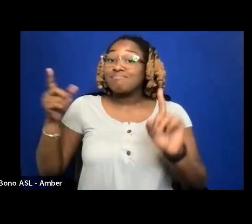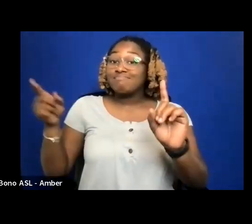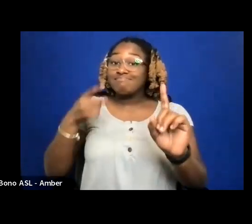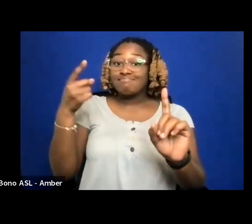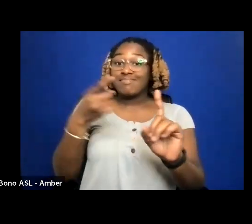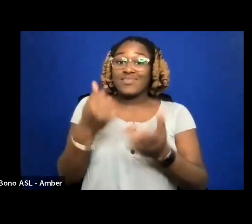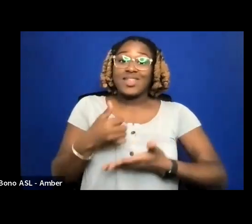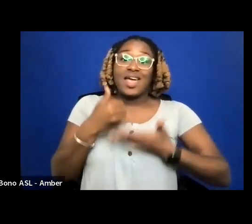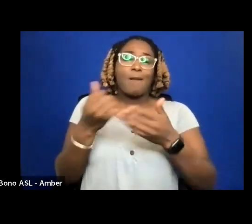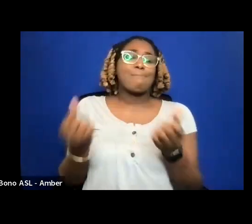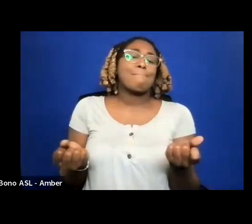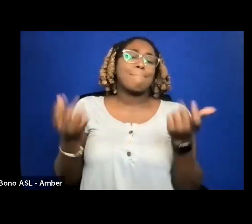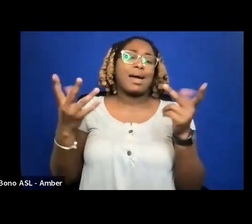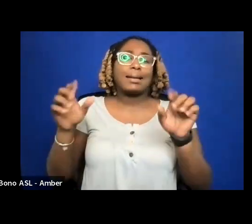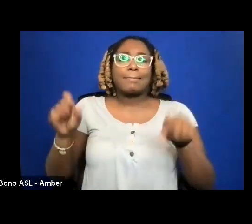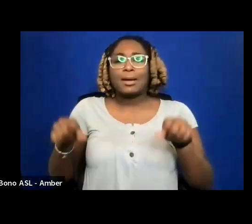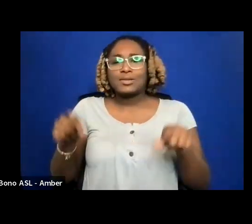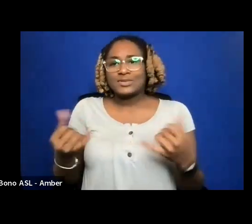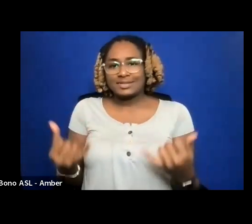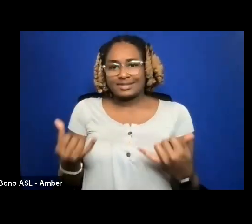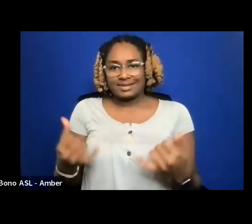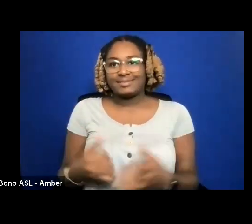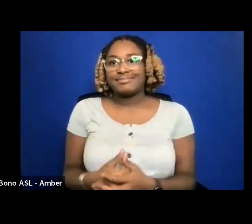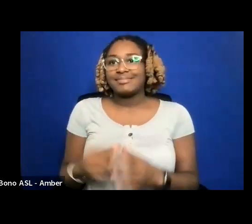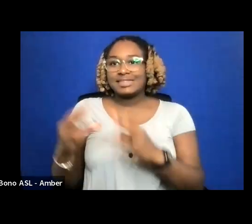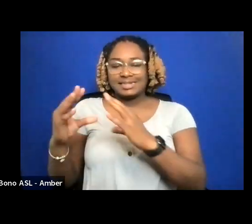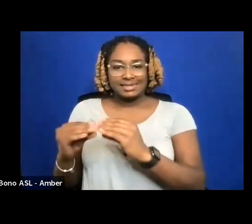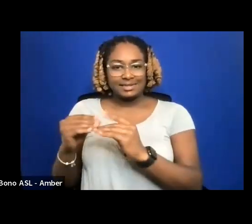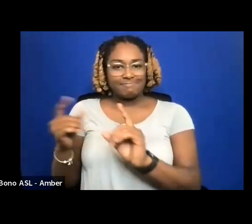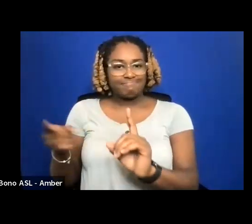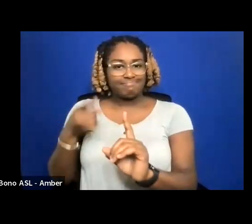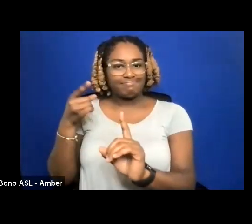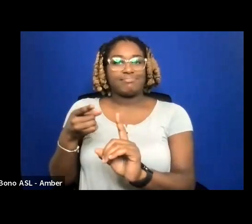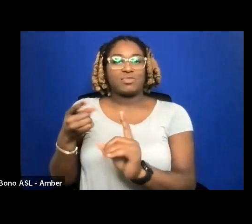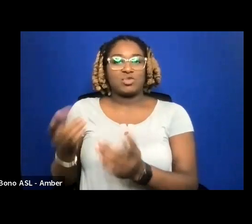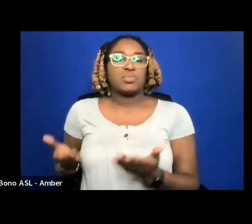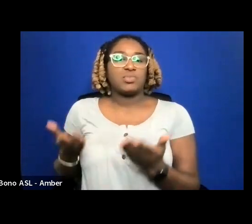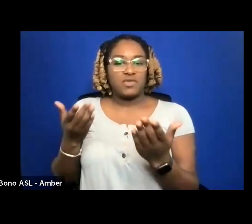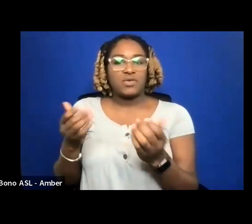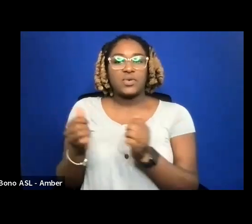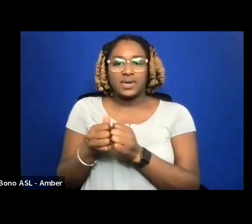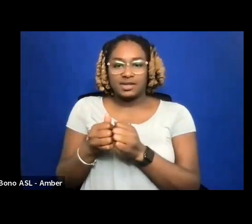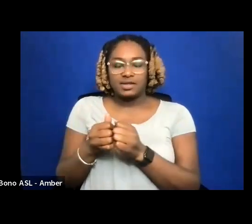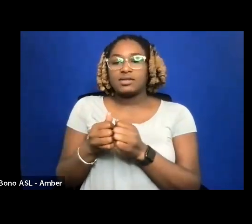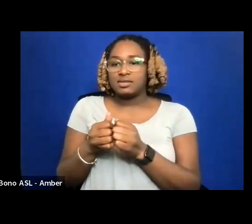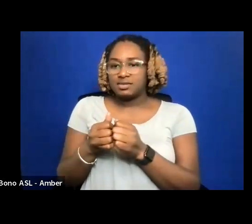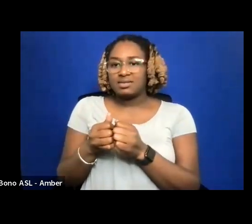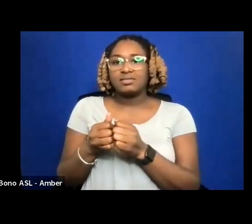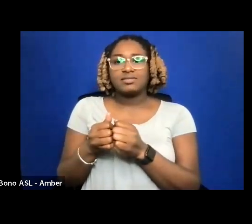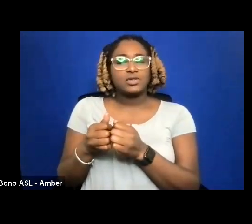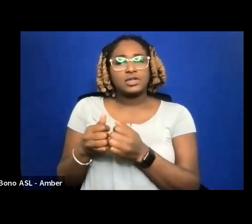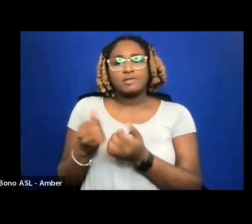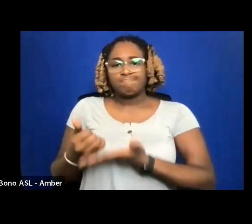THIS SESSION IS INTENDED TO PROVIDE WITH YOU AS MUCH USEFUL AND TANGIBLE INFORMATION AS POSSIBLE.